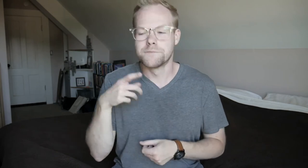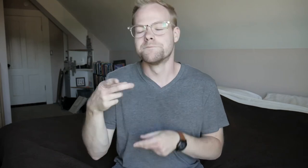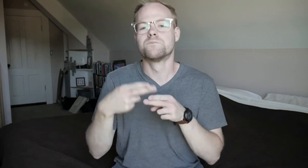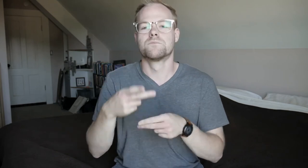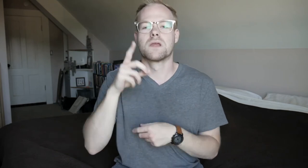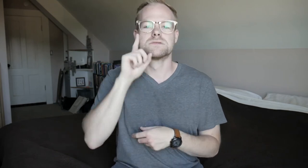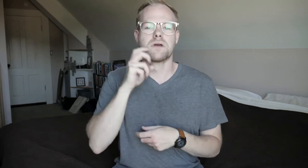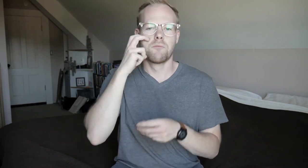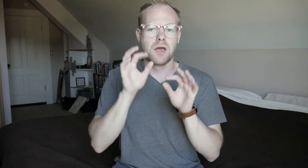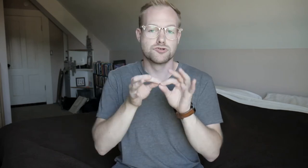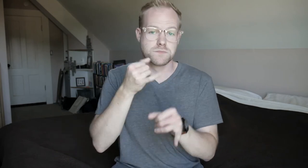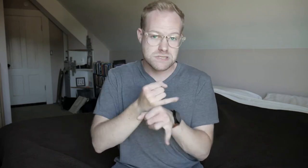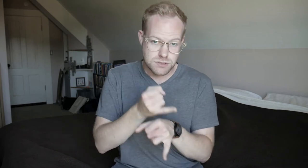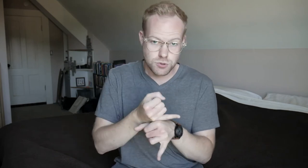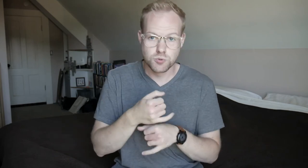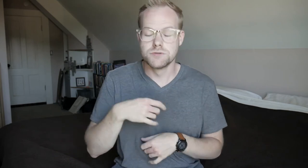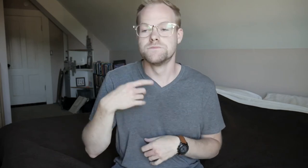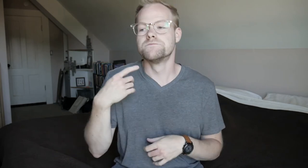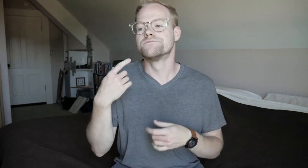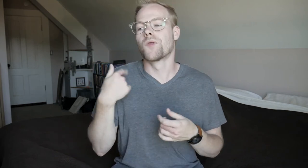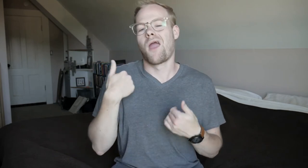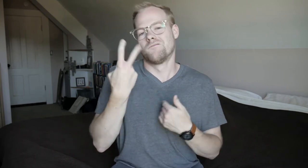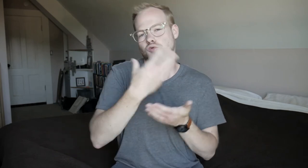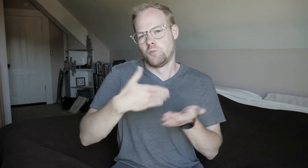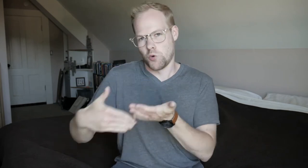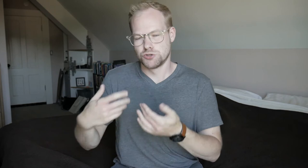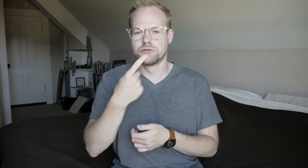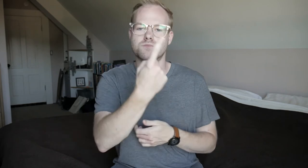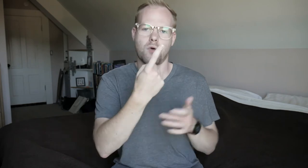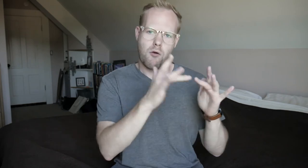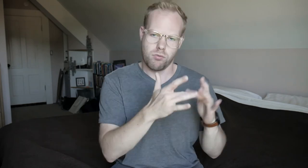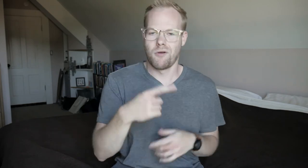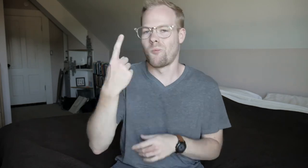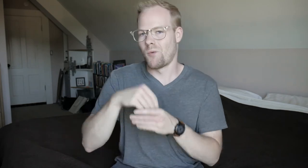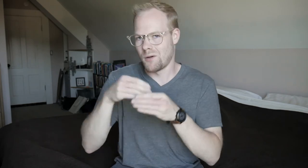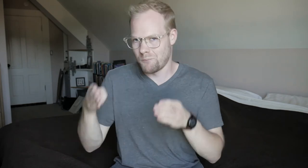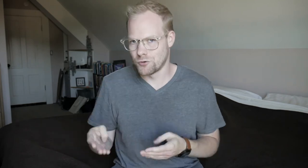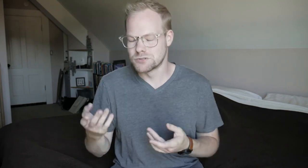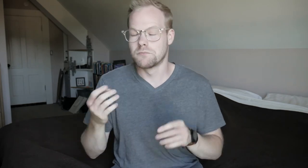It's called the DeafBlind Interpreting Institute. I have two portions, one online and one in-person.